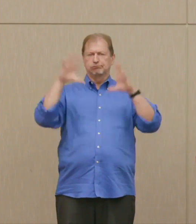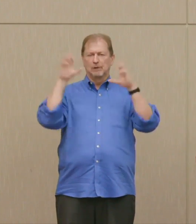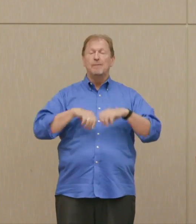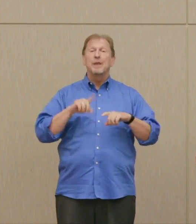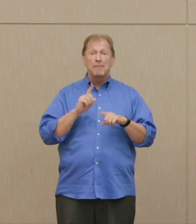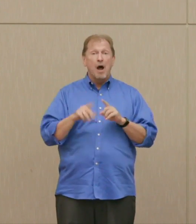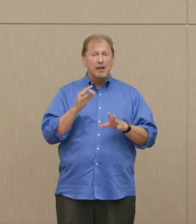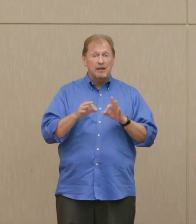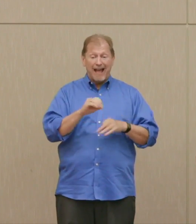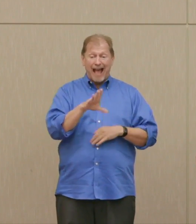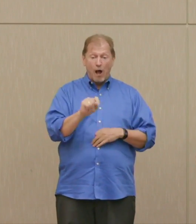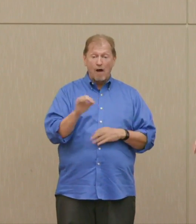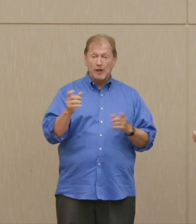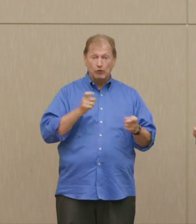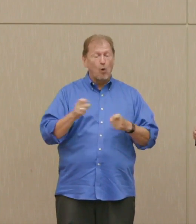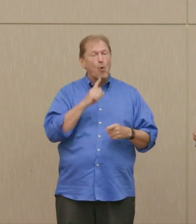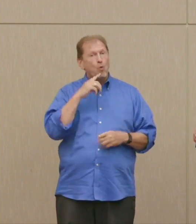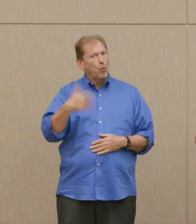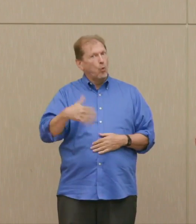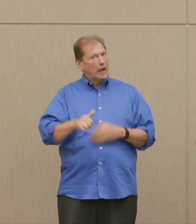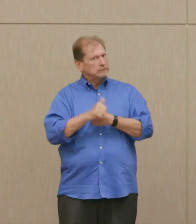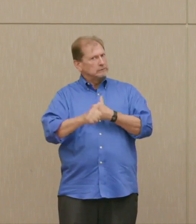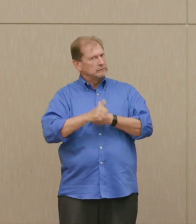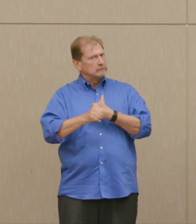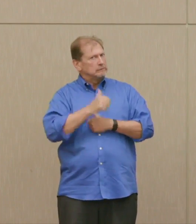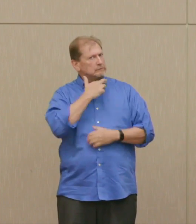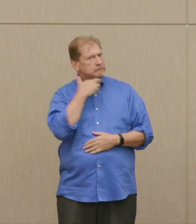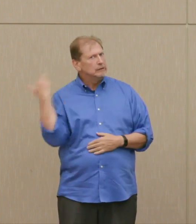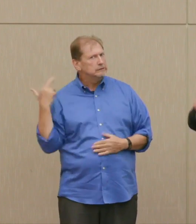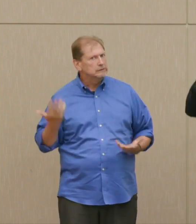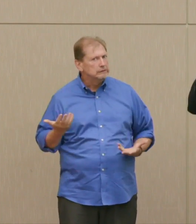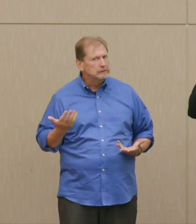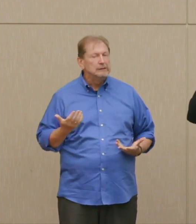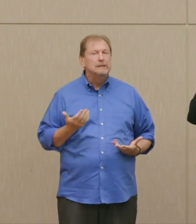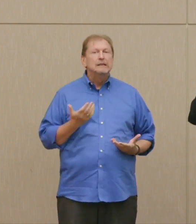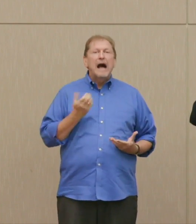knew was a real possibility, the way they were going to prevent that was by dropping